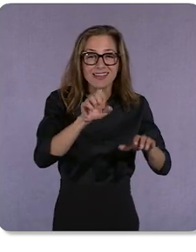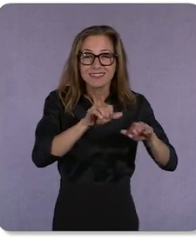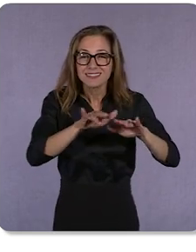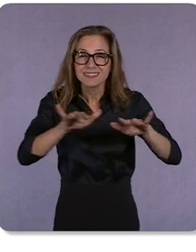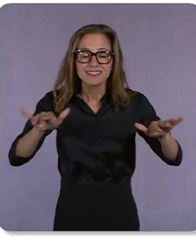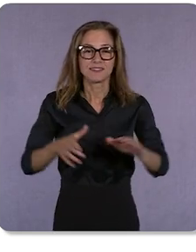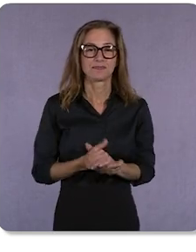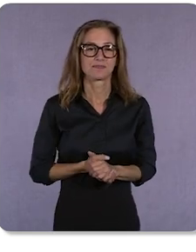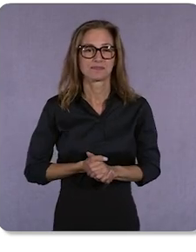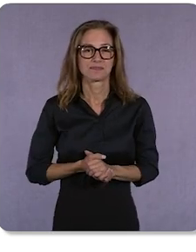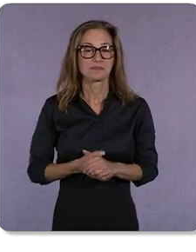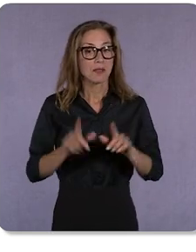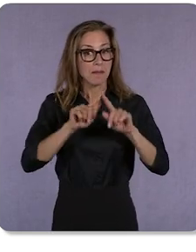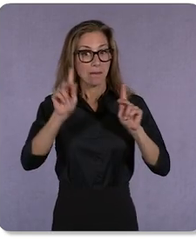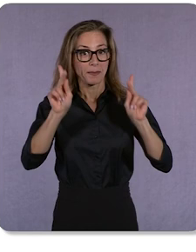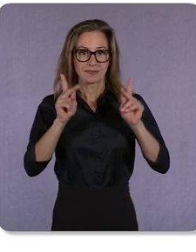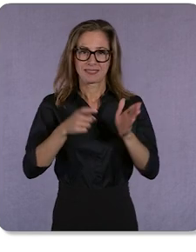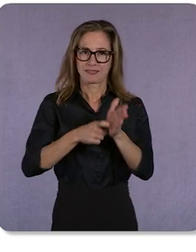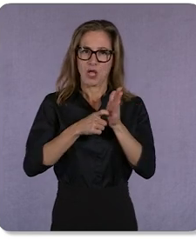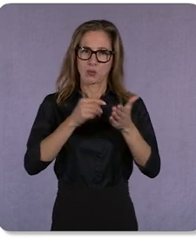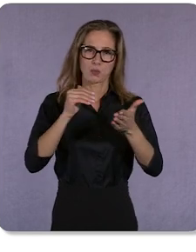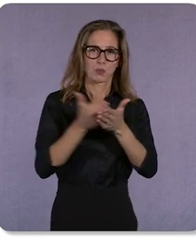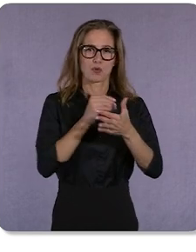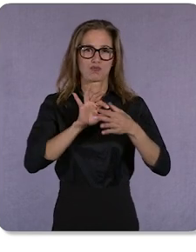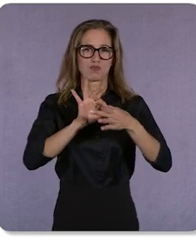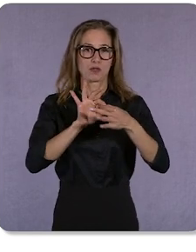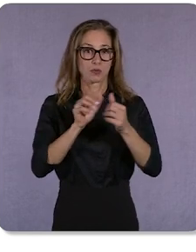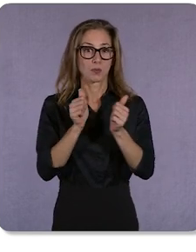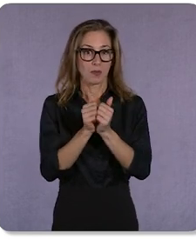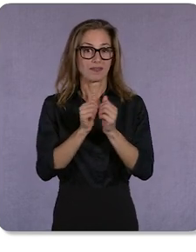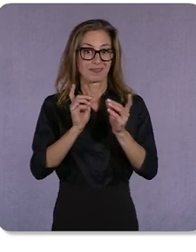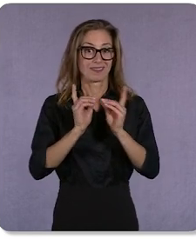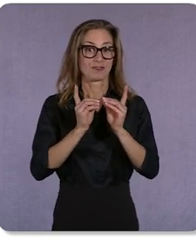But people are demanding a new relationship with the digital economy.